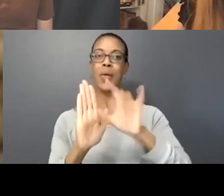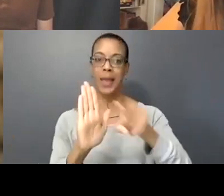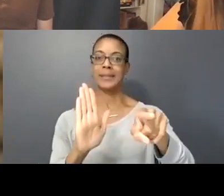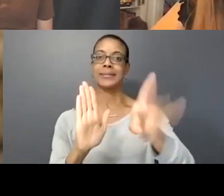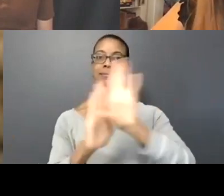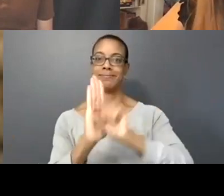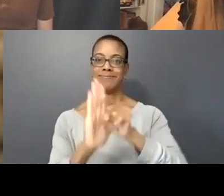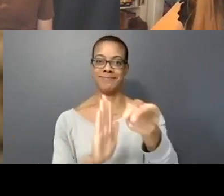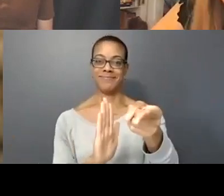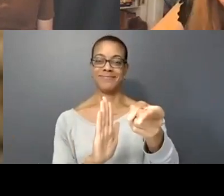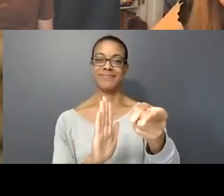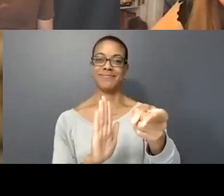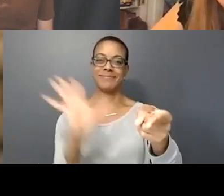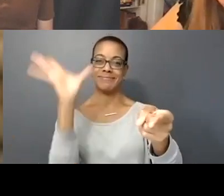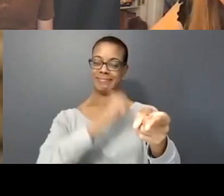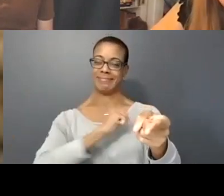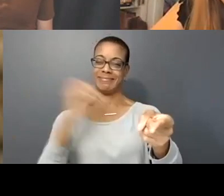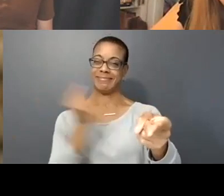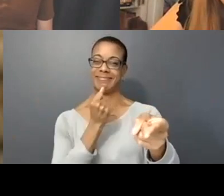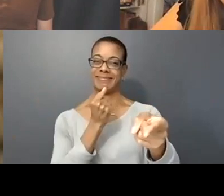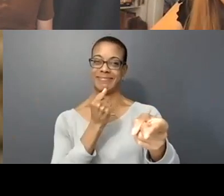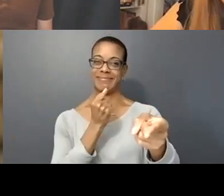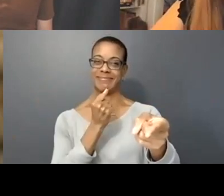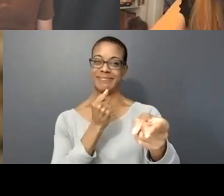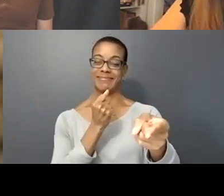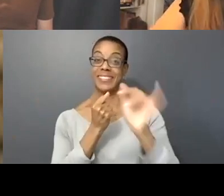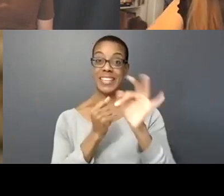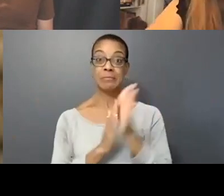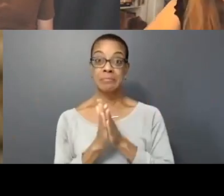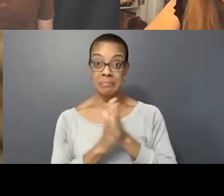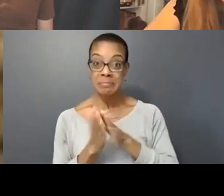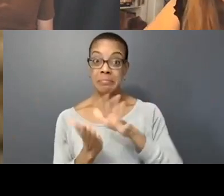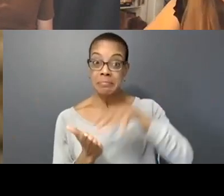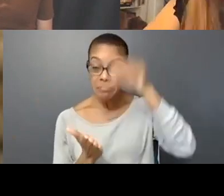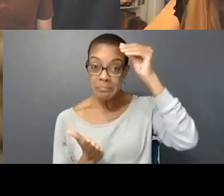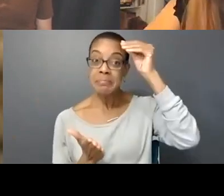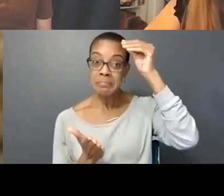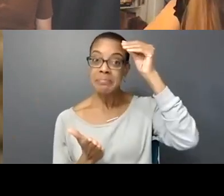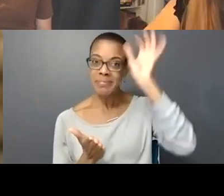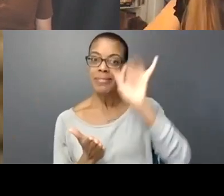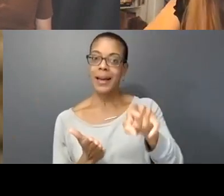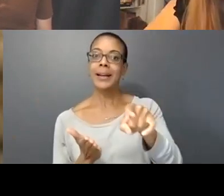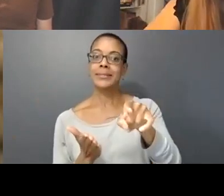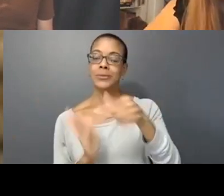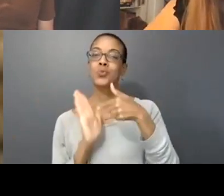[gasps from everyone] So if artists are into learning this, you know, it's a way to kind of show a transformation